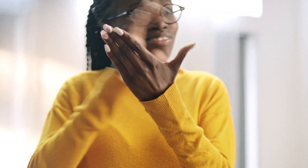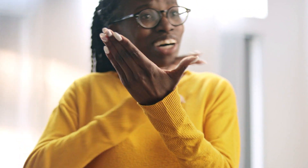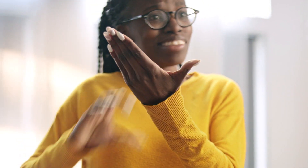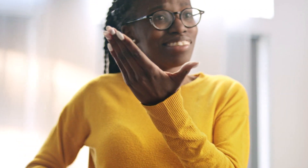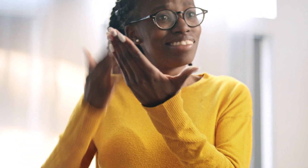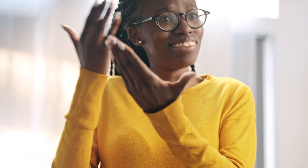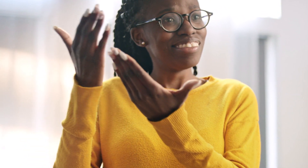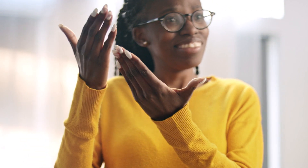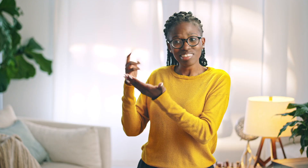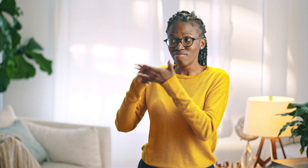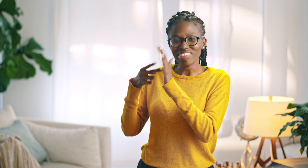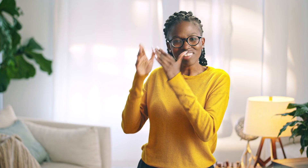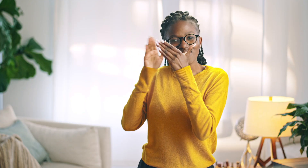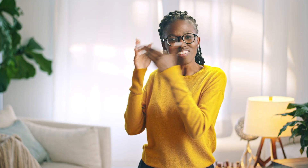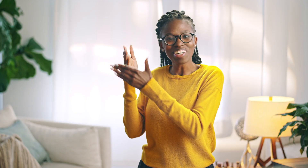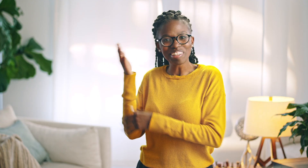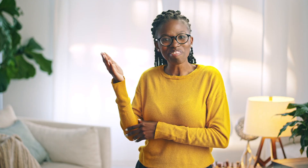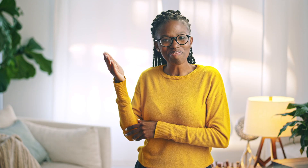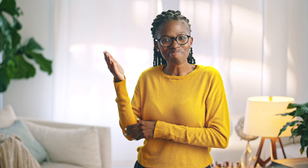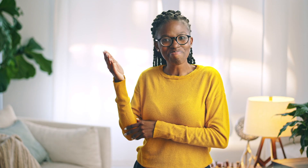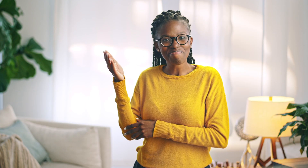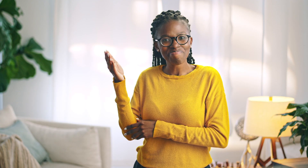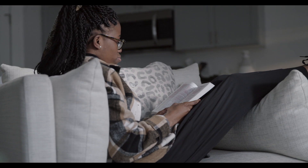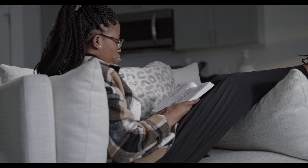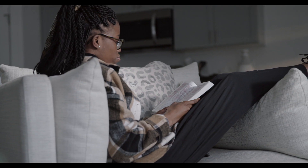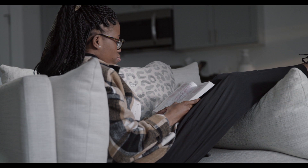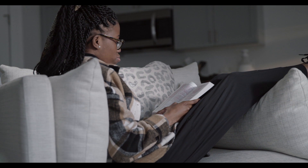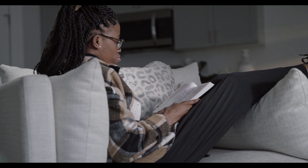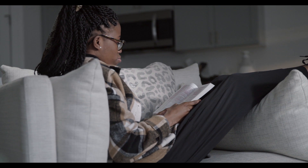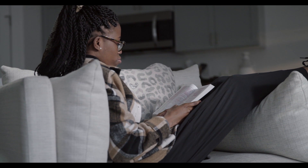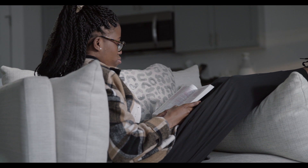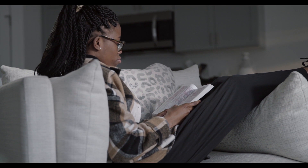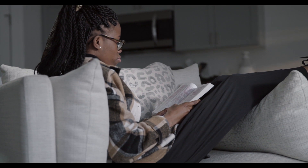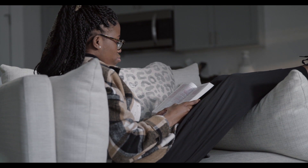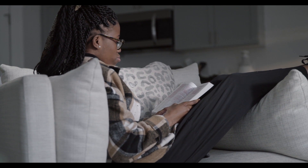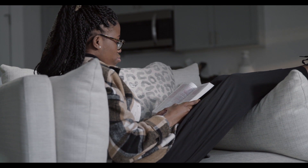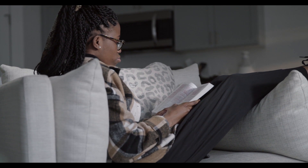It's being centered on Christ. It's hearing Him, focusing on Him.